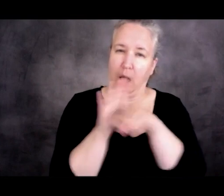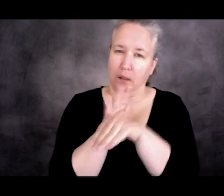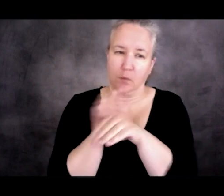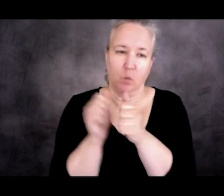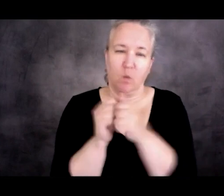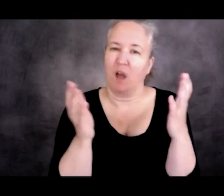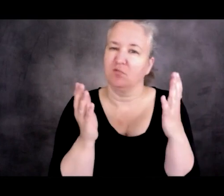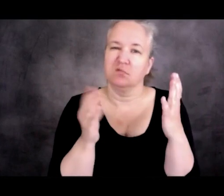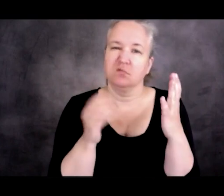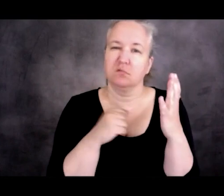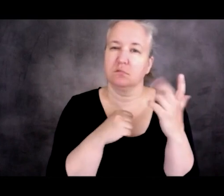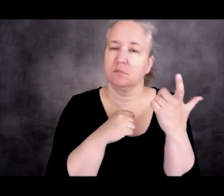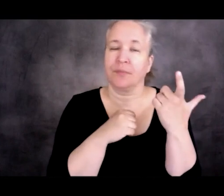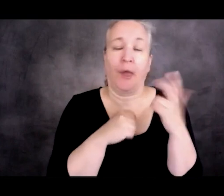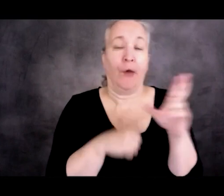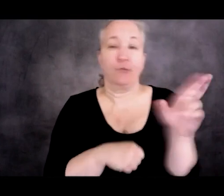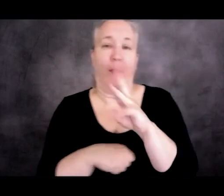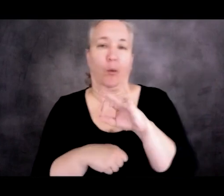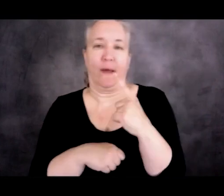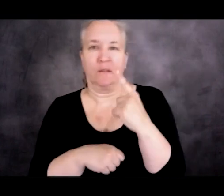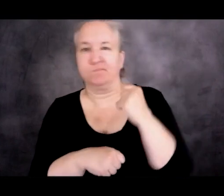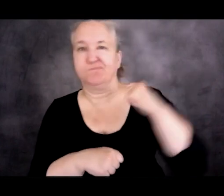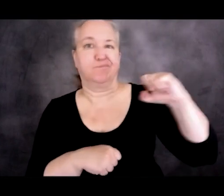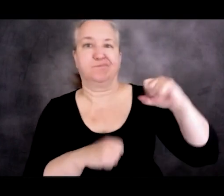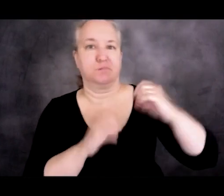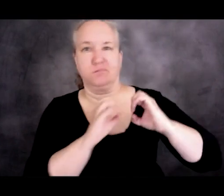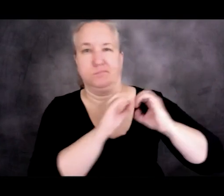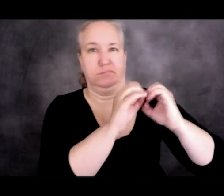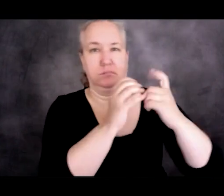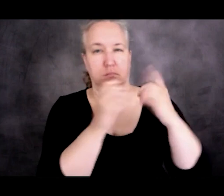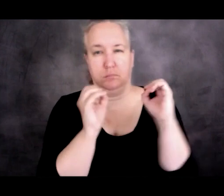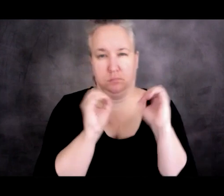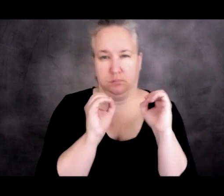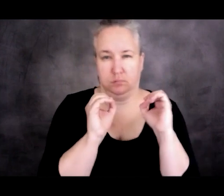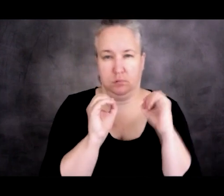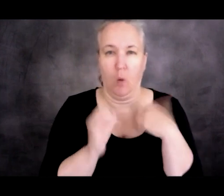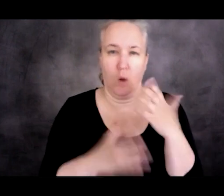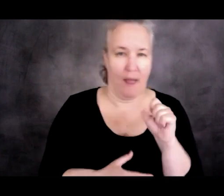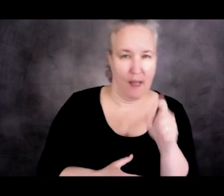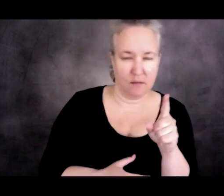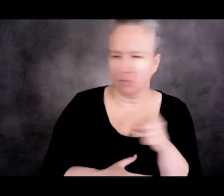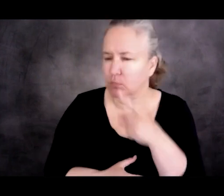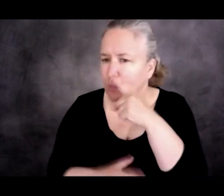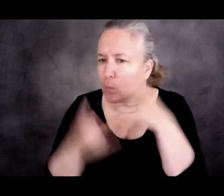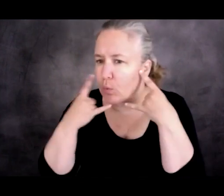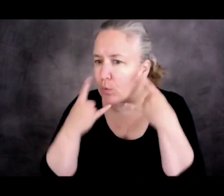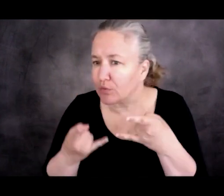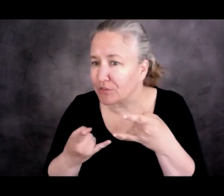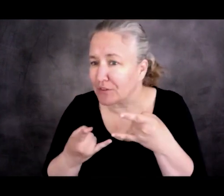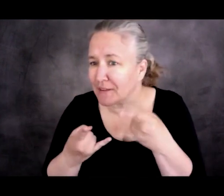like right-wing populist rise. I wanted to ask about if this-- Could you mind taking off your mask just a bit? Yeah. Yes.